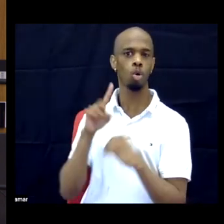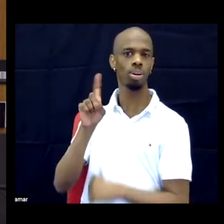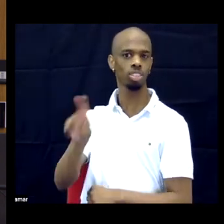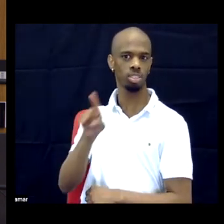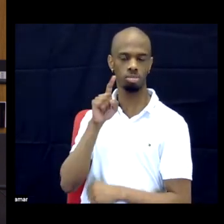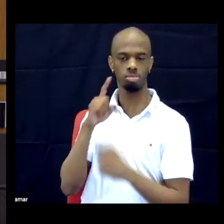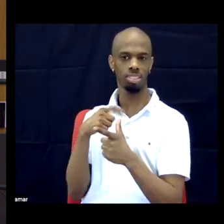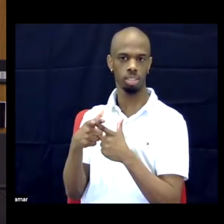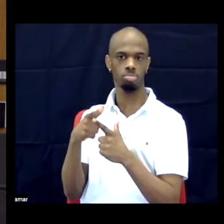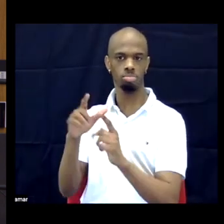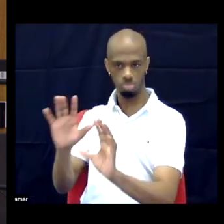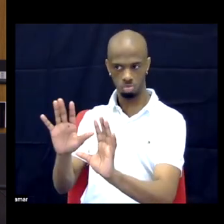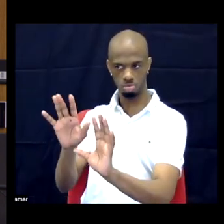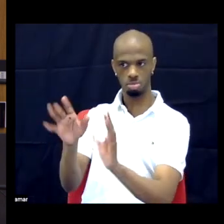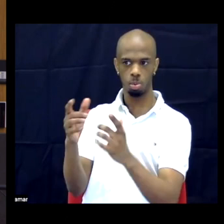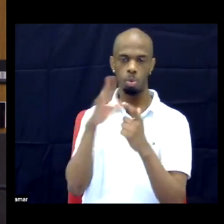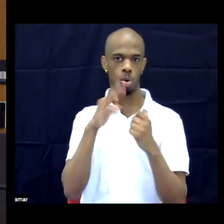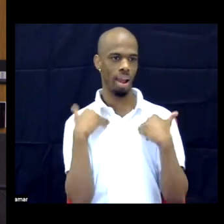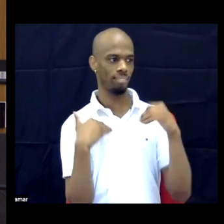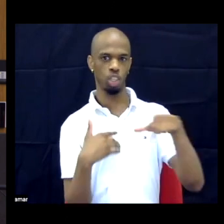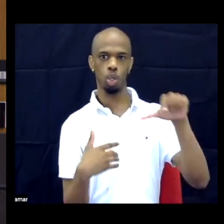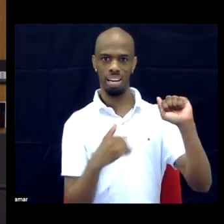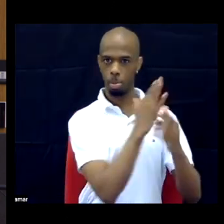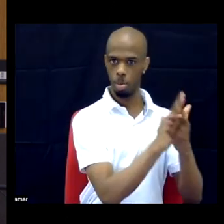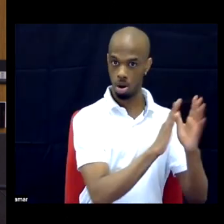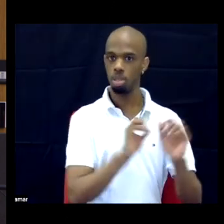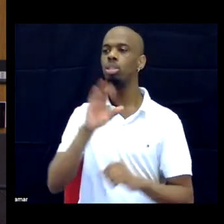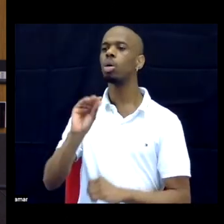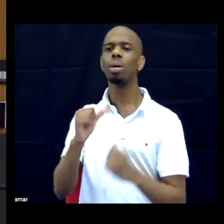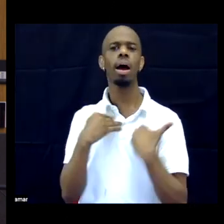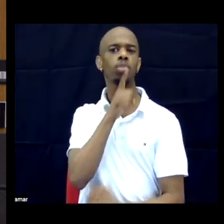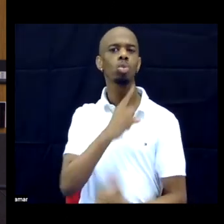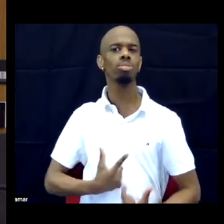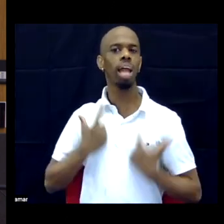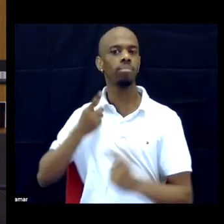And that is in pragmatic terms, again, for folks who are here, for folks who are watching